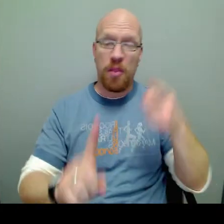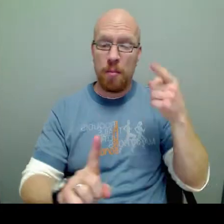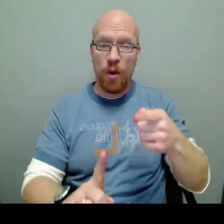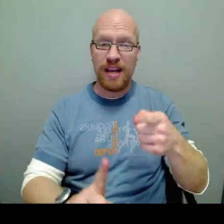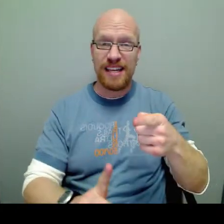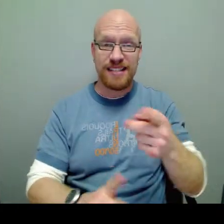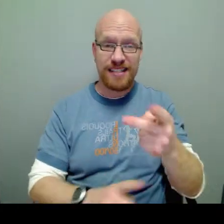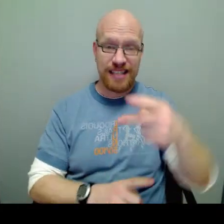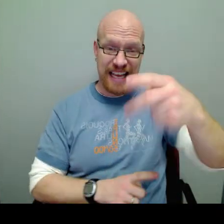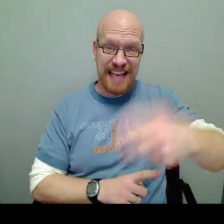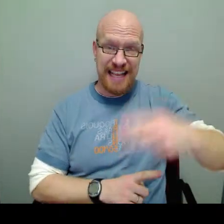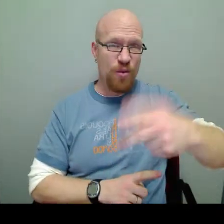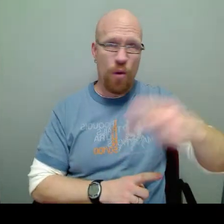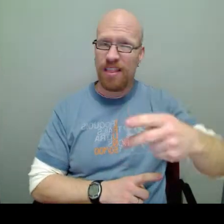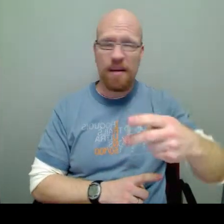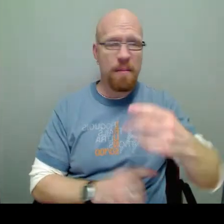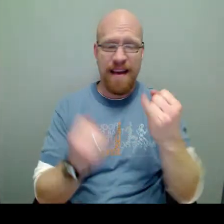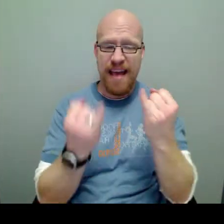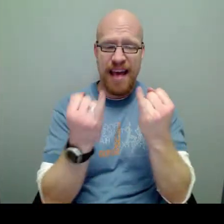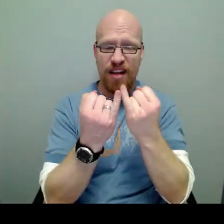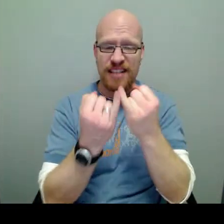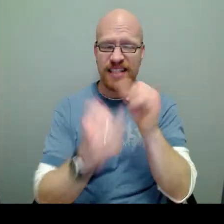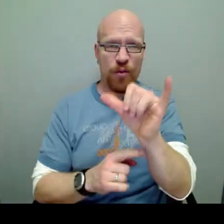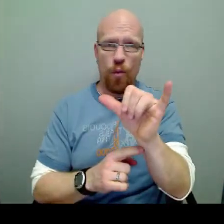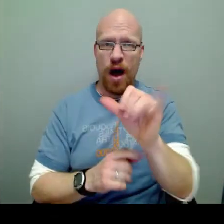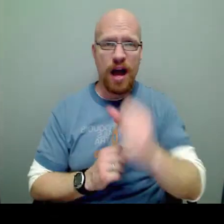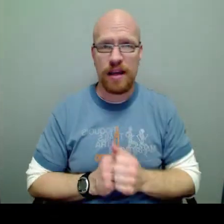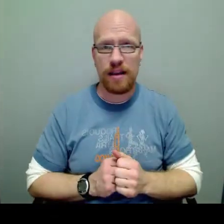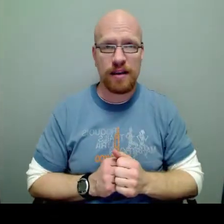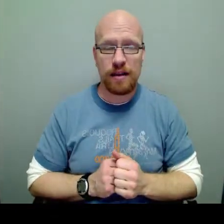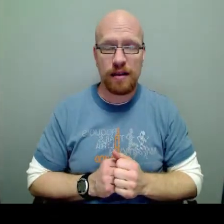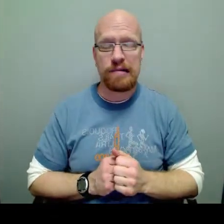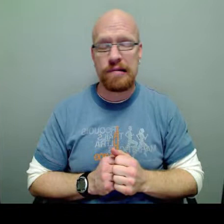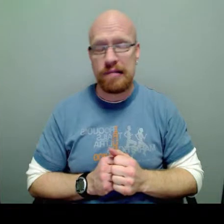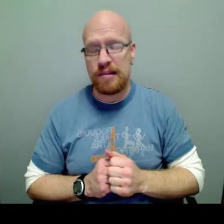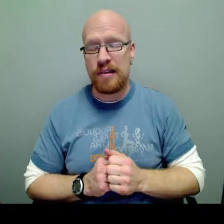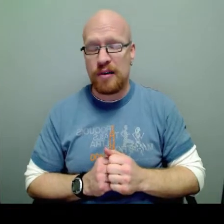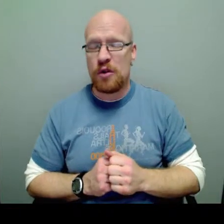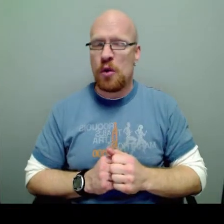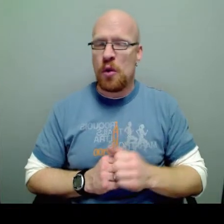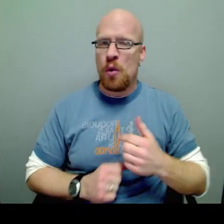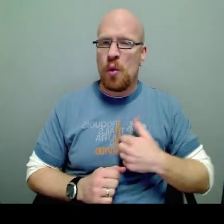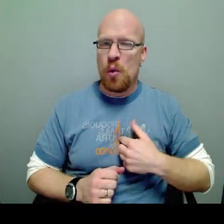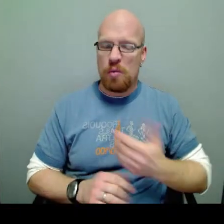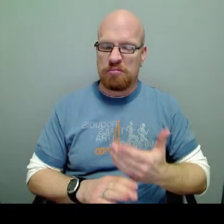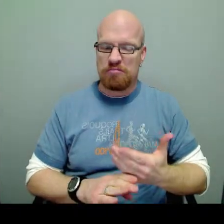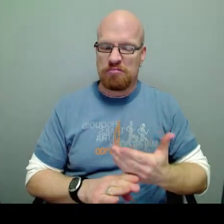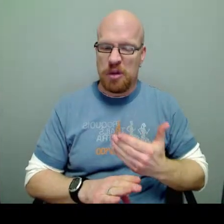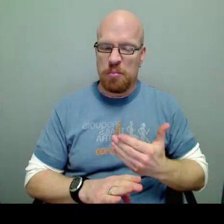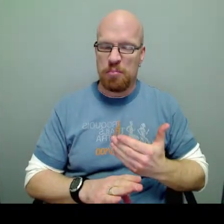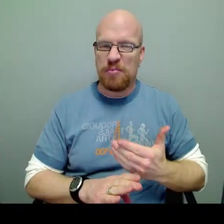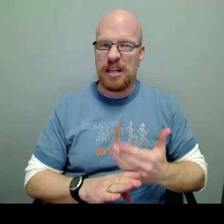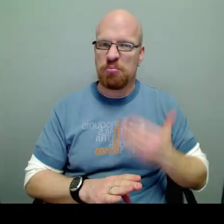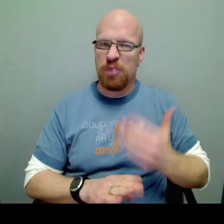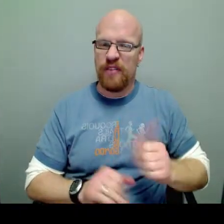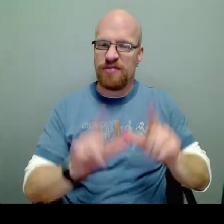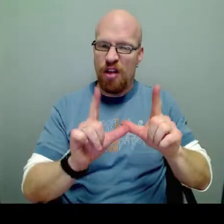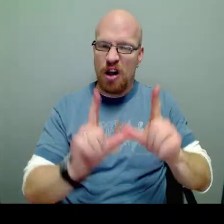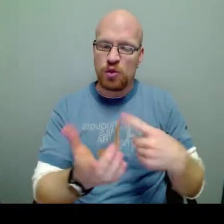The point is neither one of them isolated Y. In previous blogs,